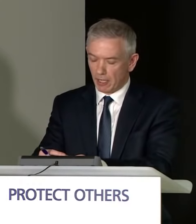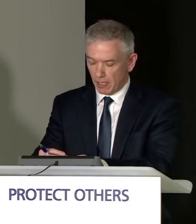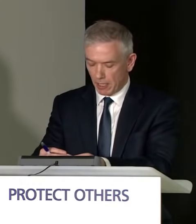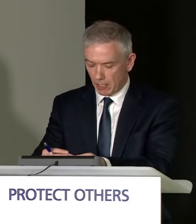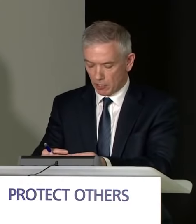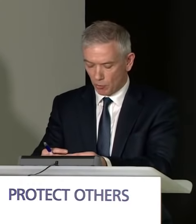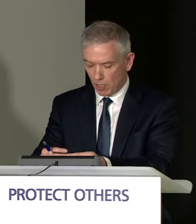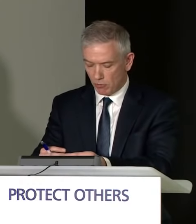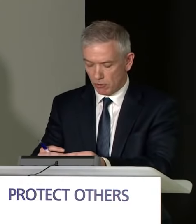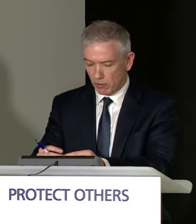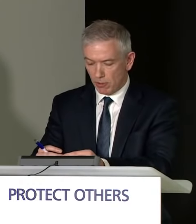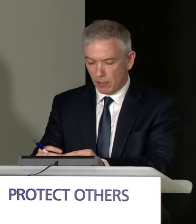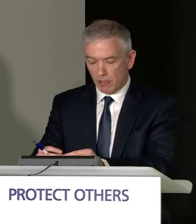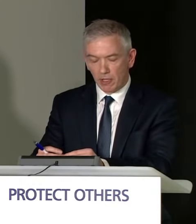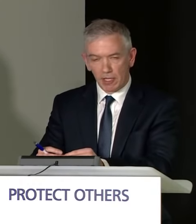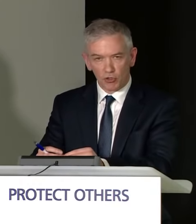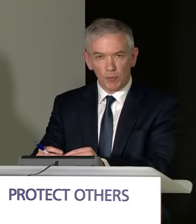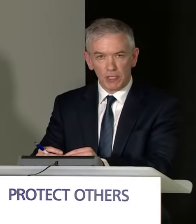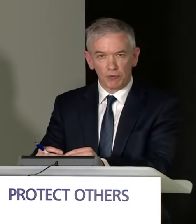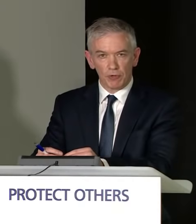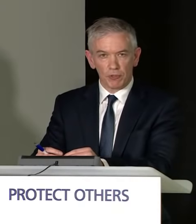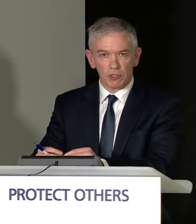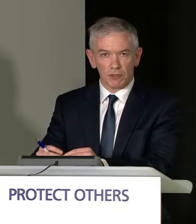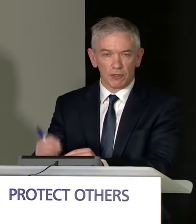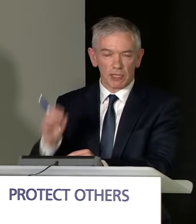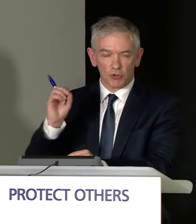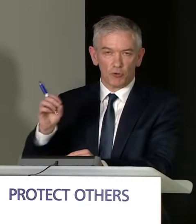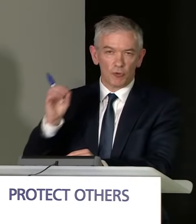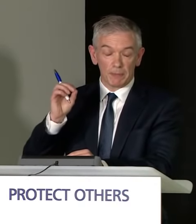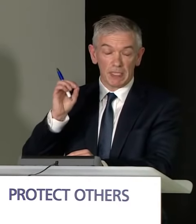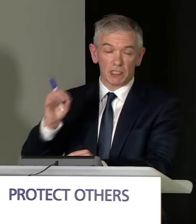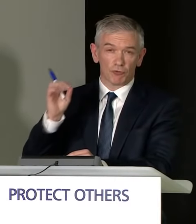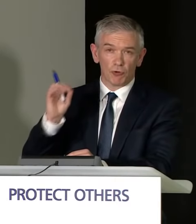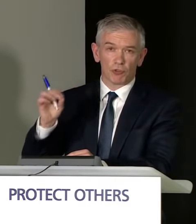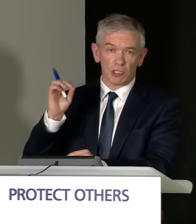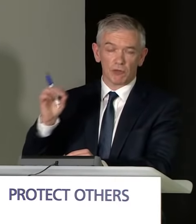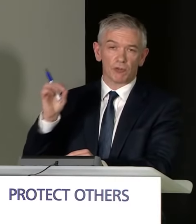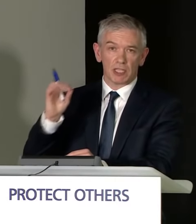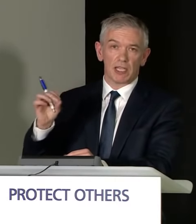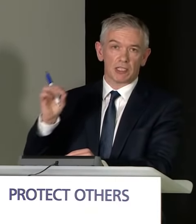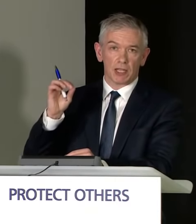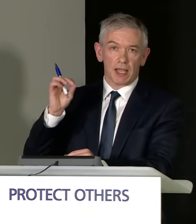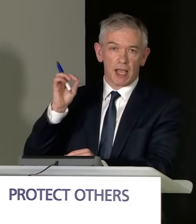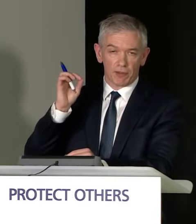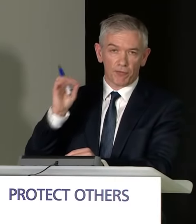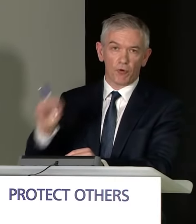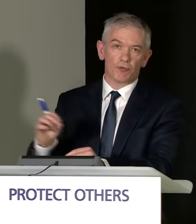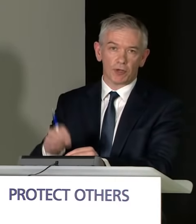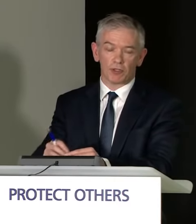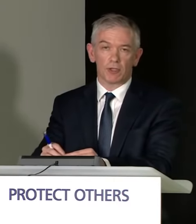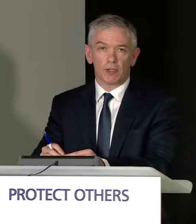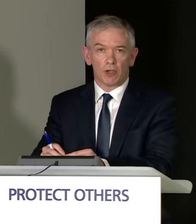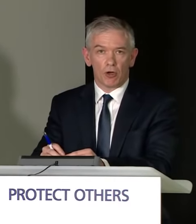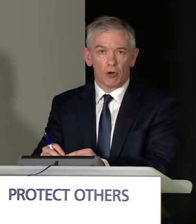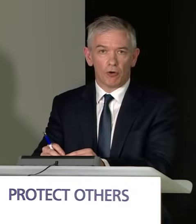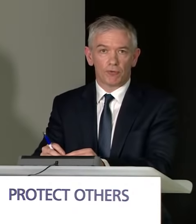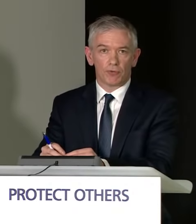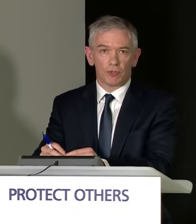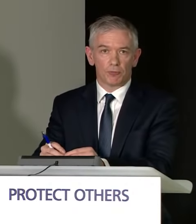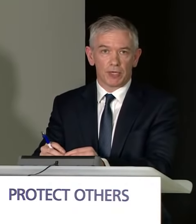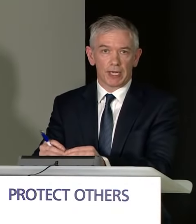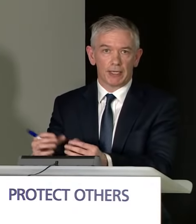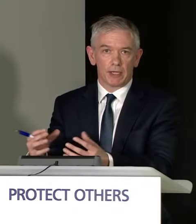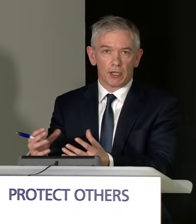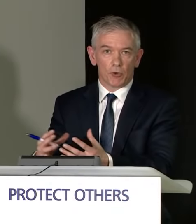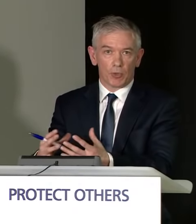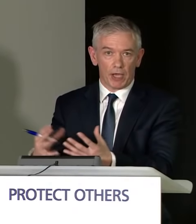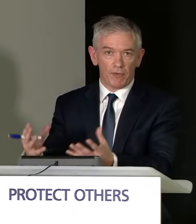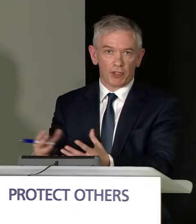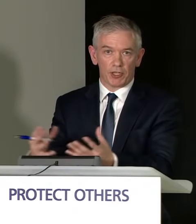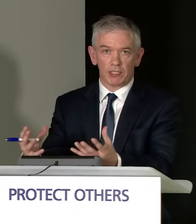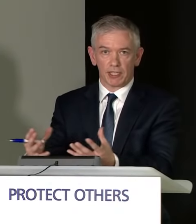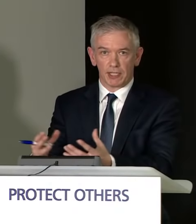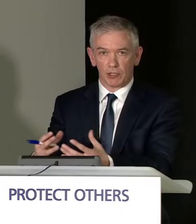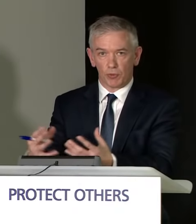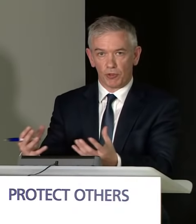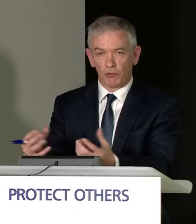That two metre rule still at the forefront of your brain whenever you interact with the